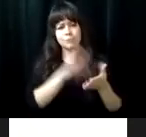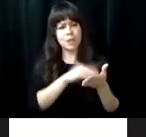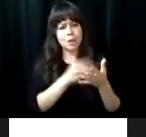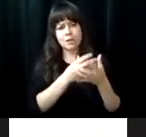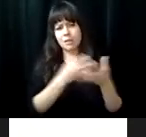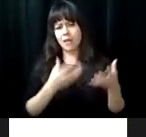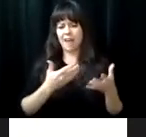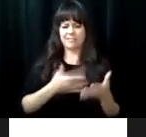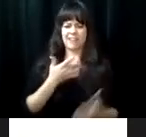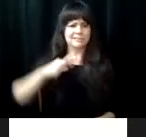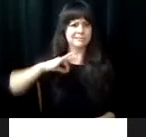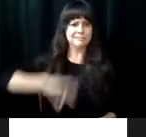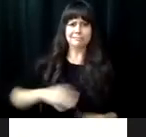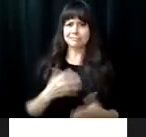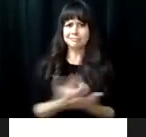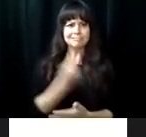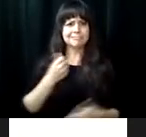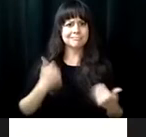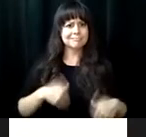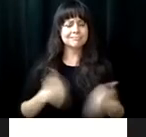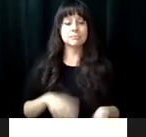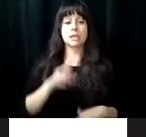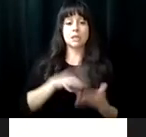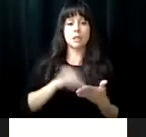VRCBVI. I want to say that I found these very informative